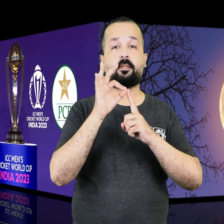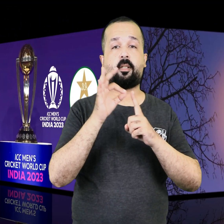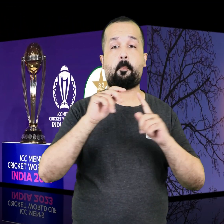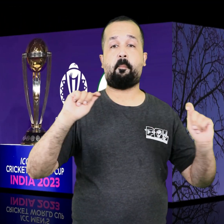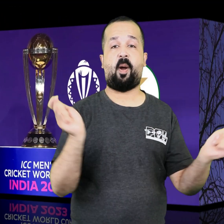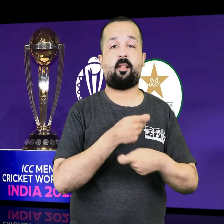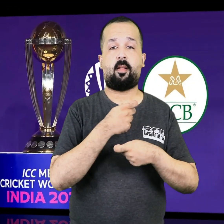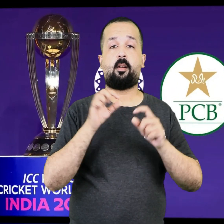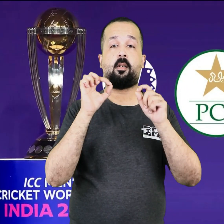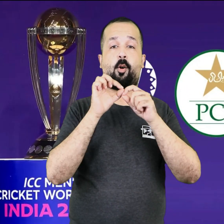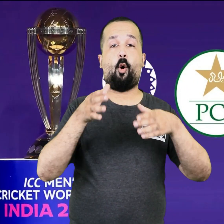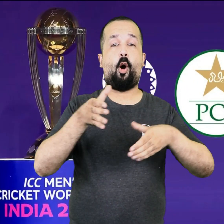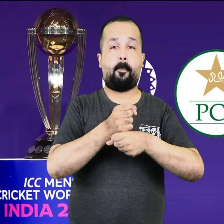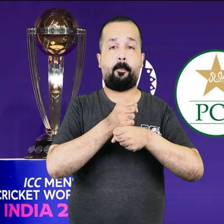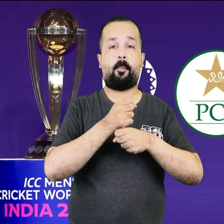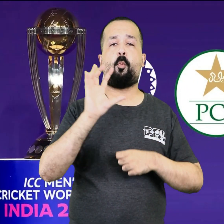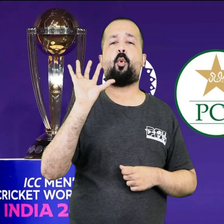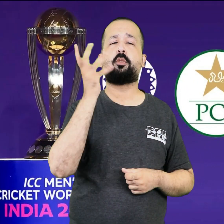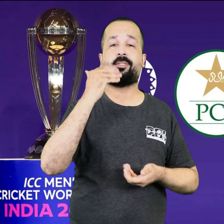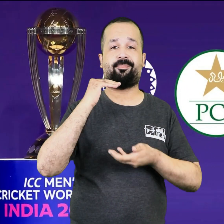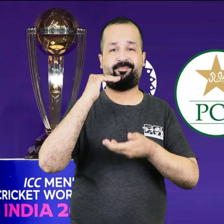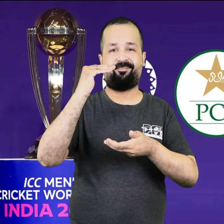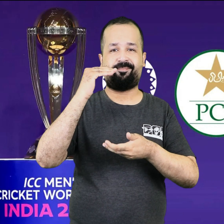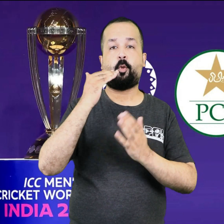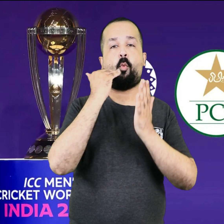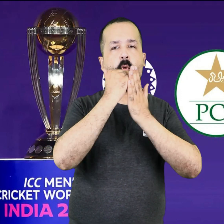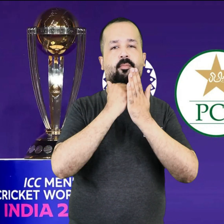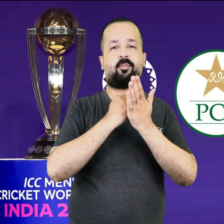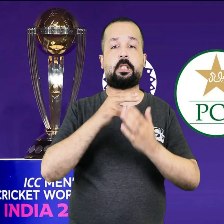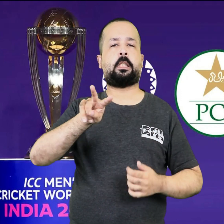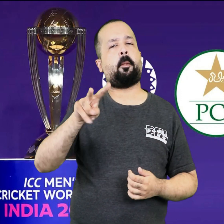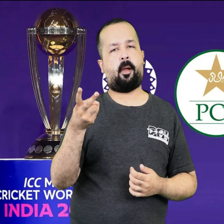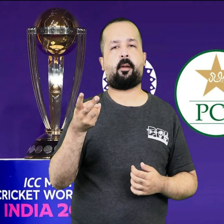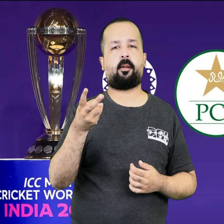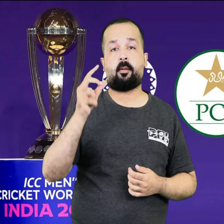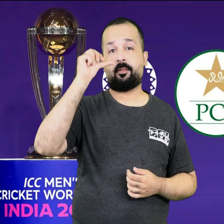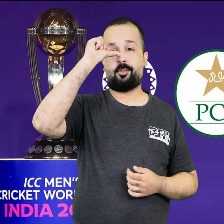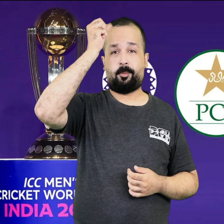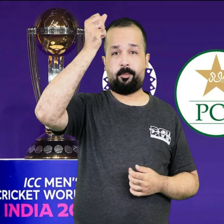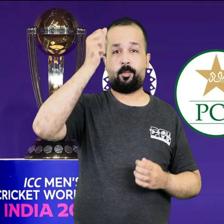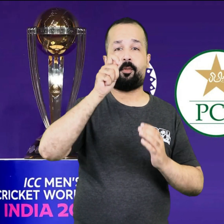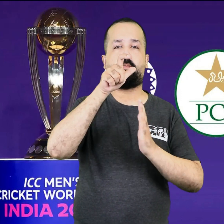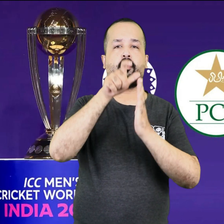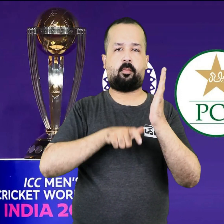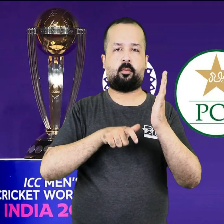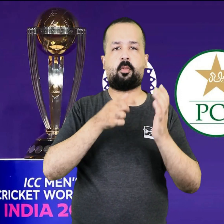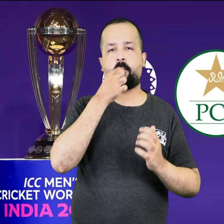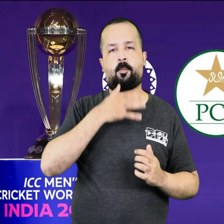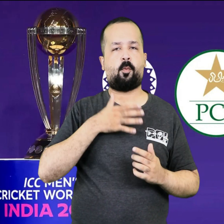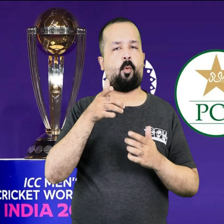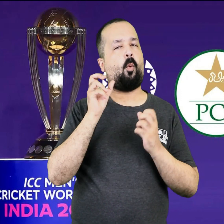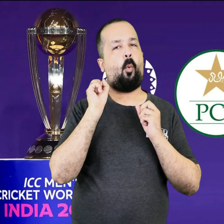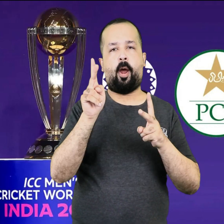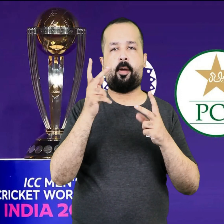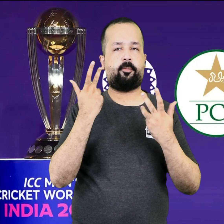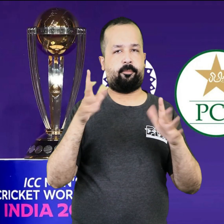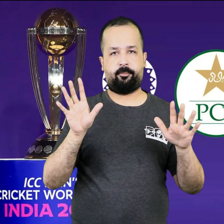Pakistan Cricket Board approved India's request to alter the World Cup schedule.